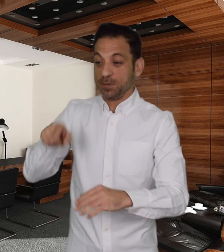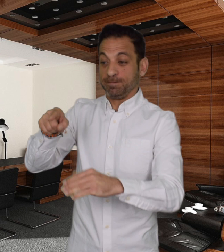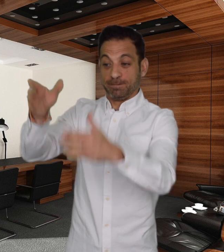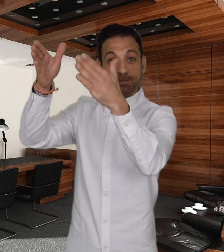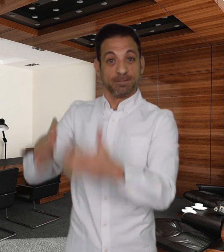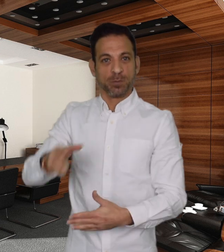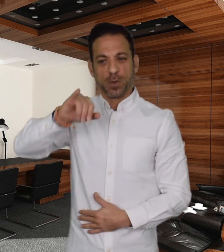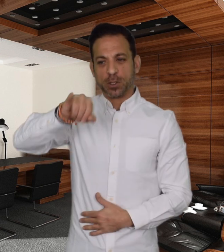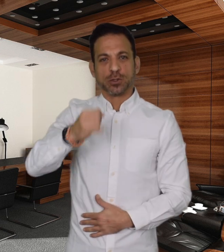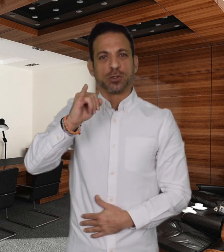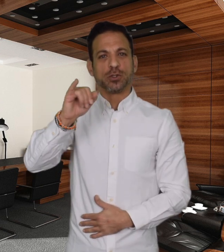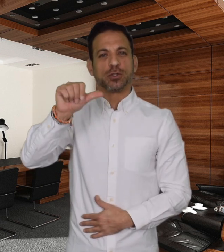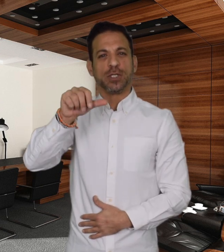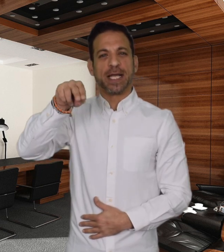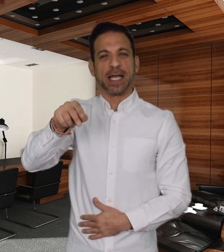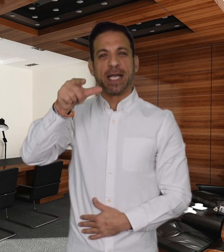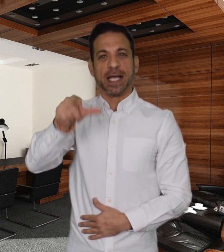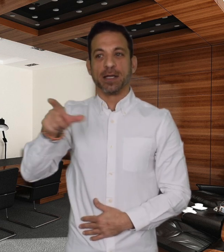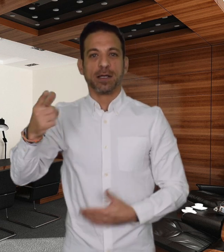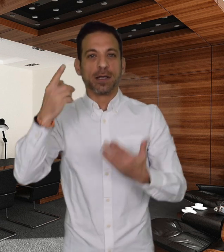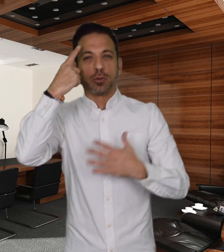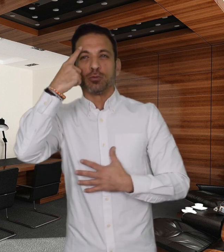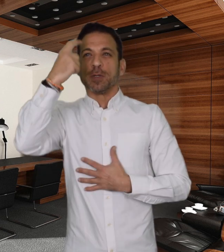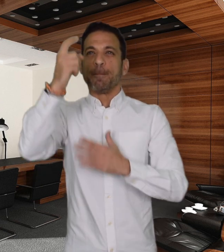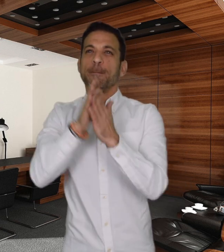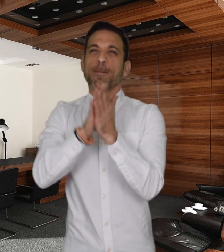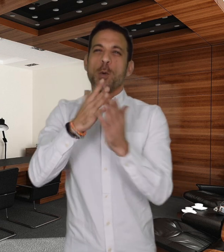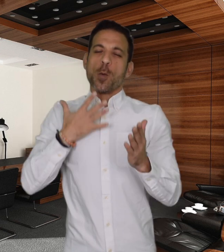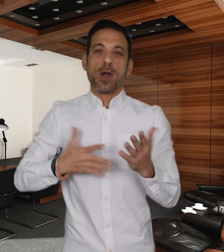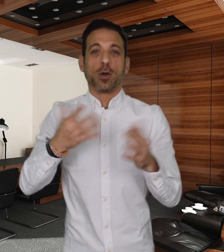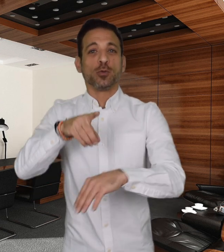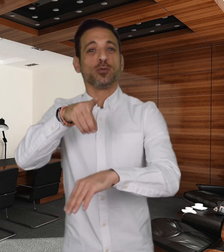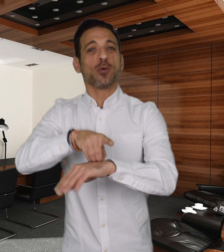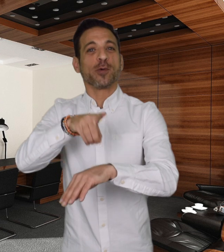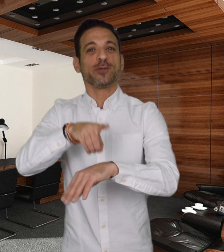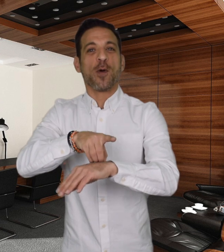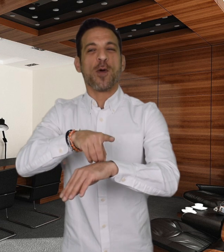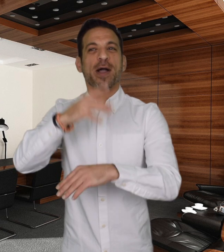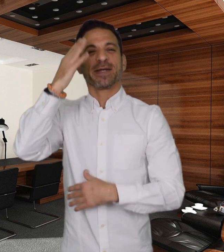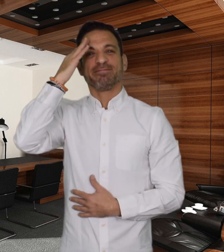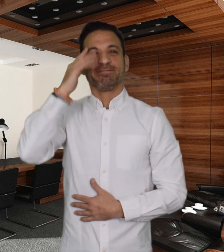Jiang gave up her dream of becoming a doctor because of her deafness